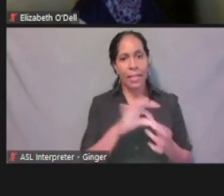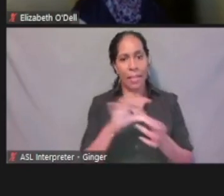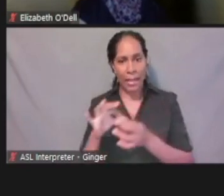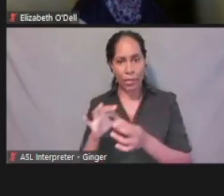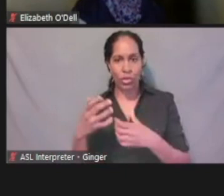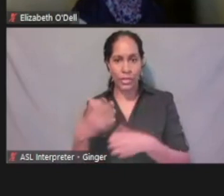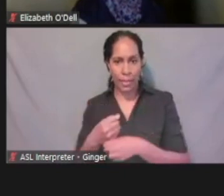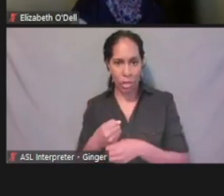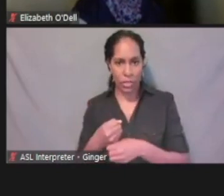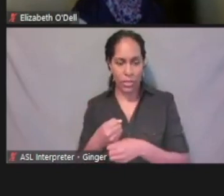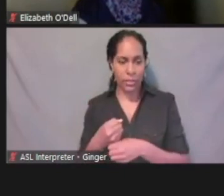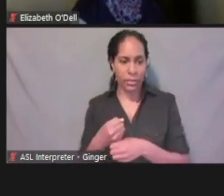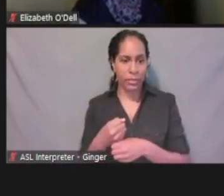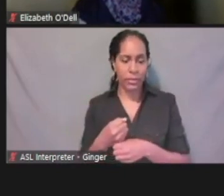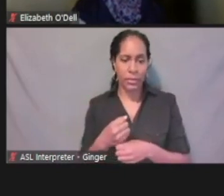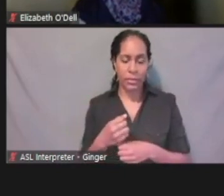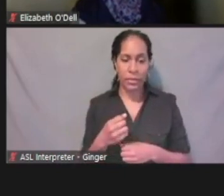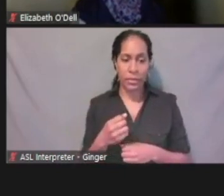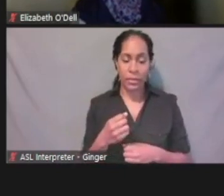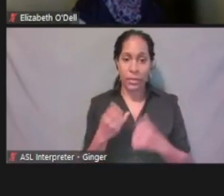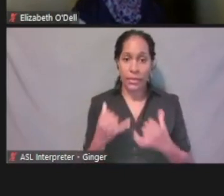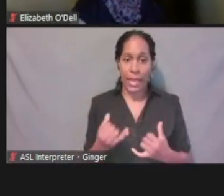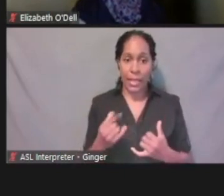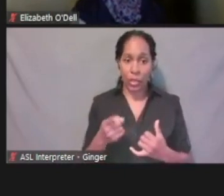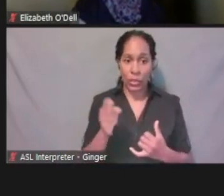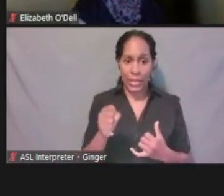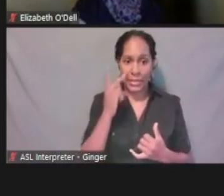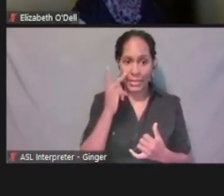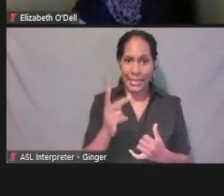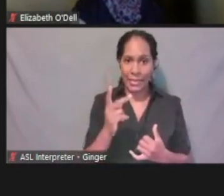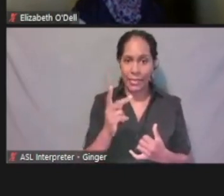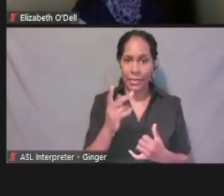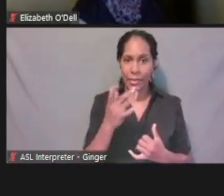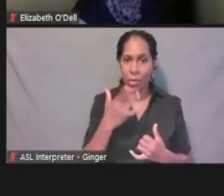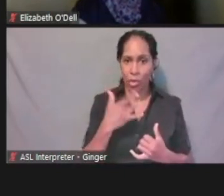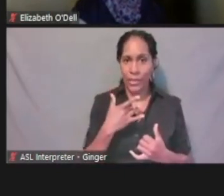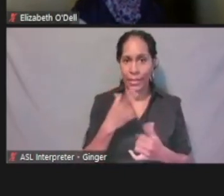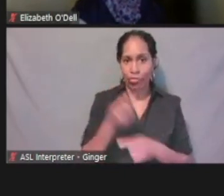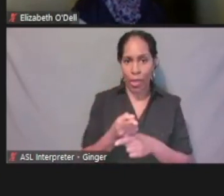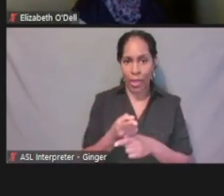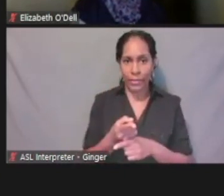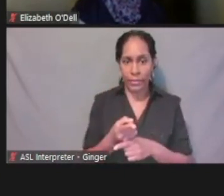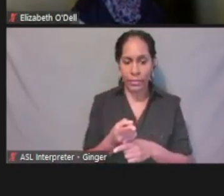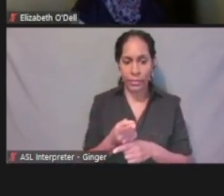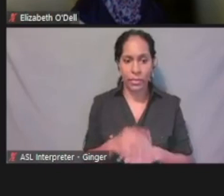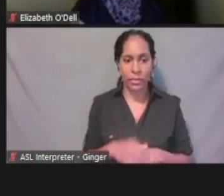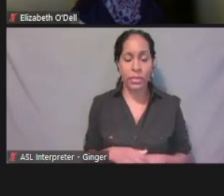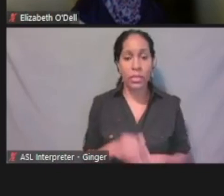and I can see that now that date of birth has been updated. If I need to add another person,